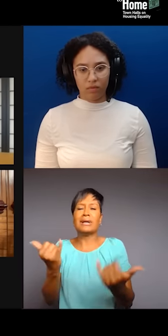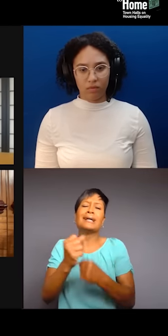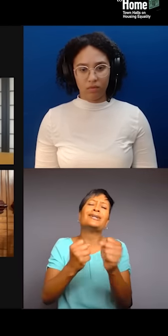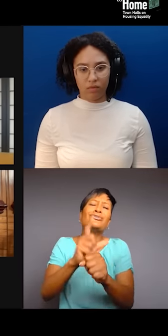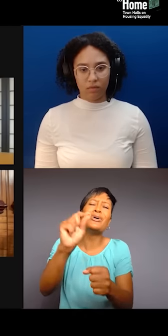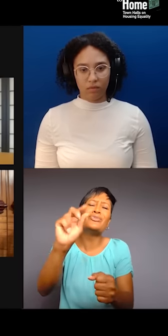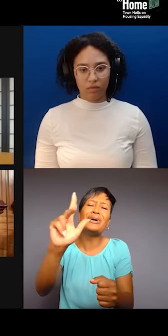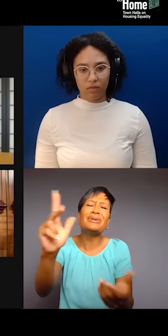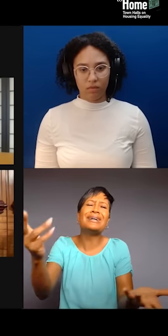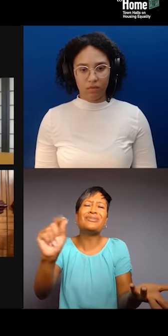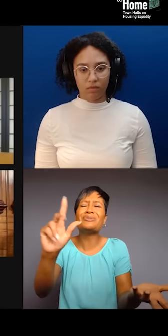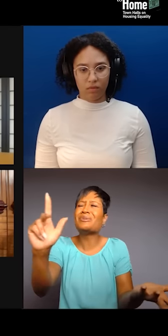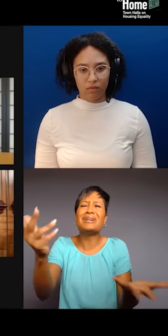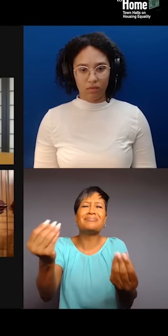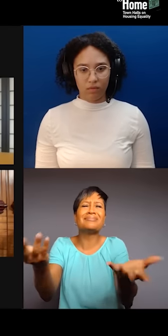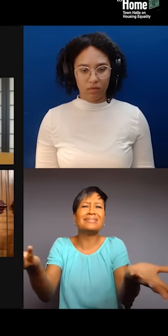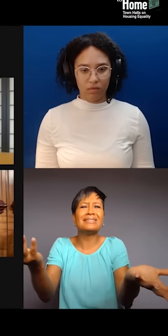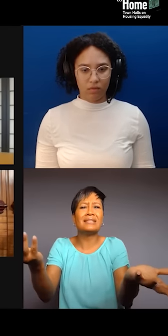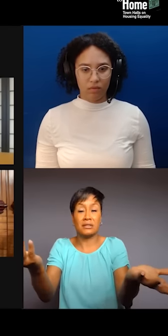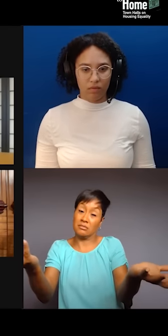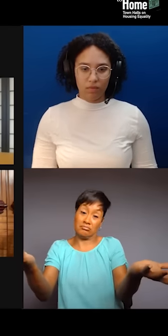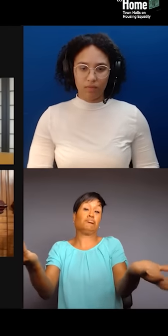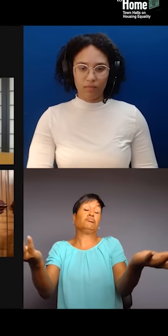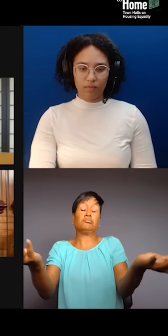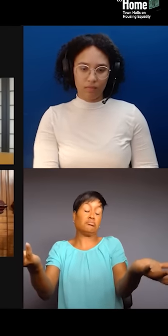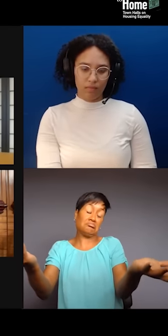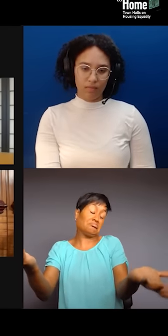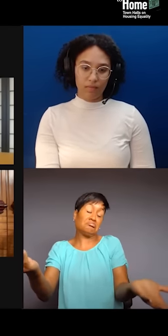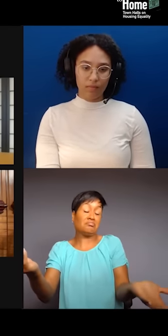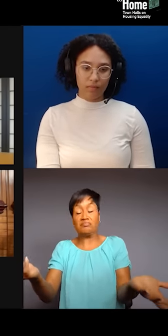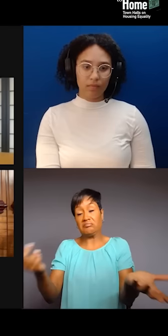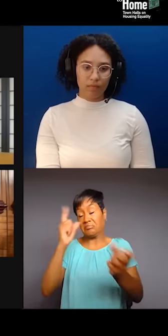I just don't see it happening at this time. I see the conversation still being pushed forward.